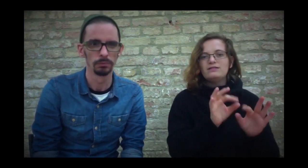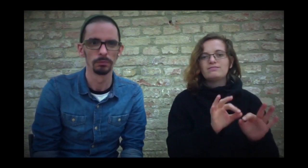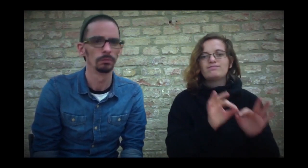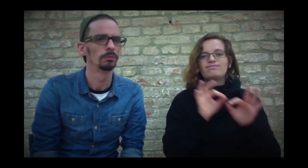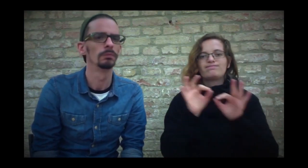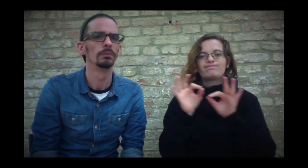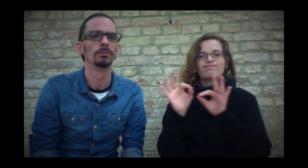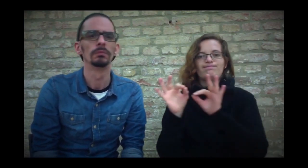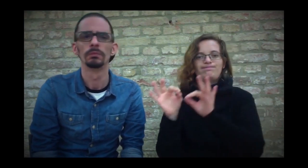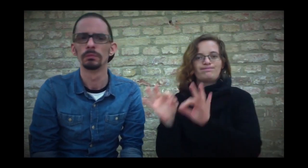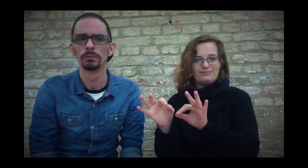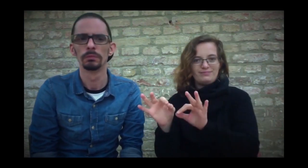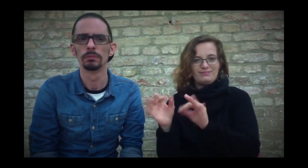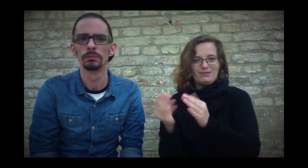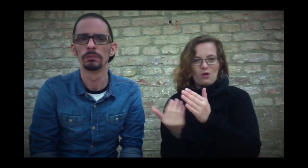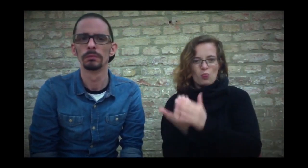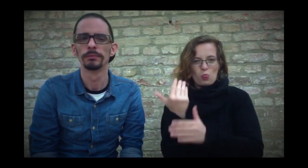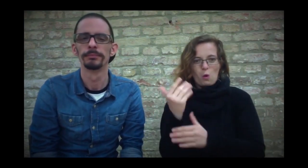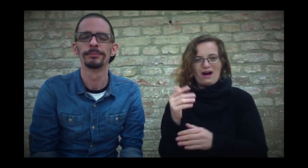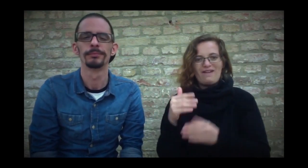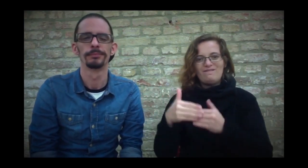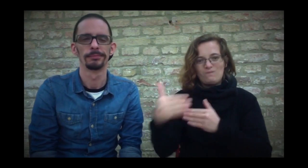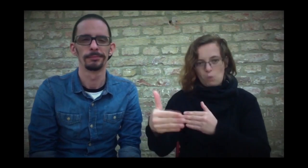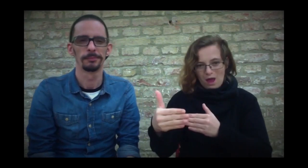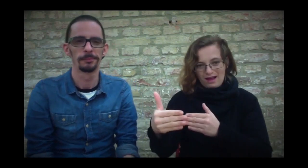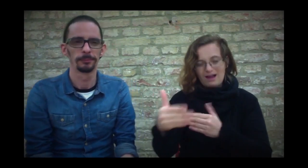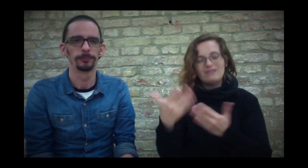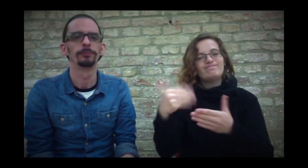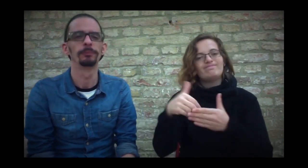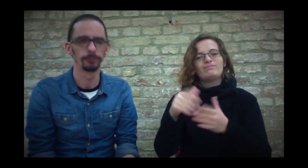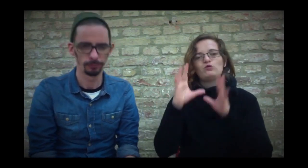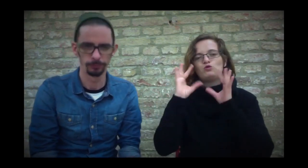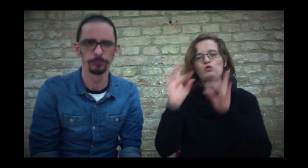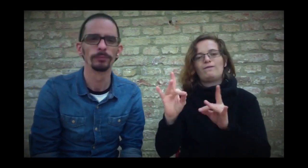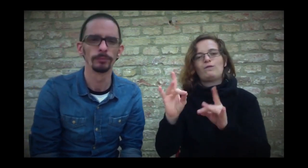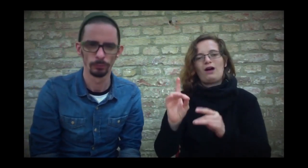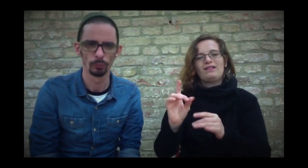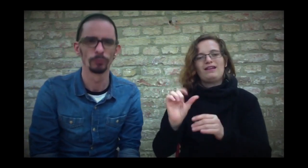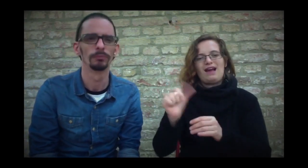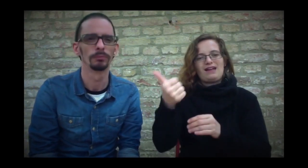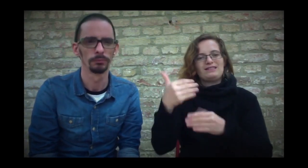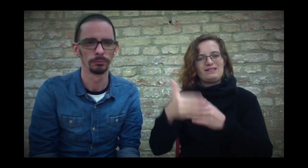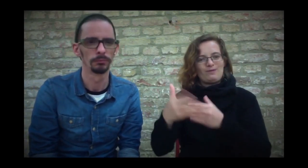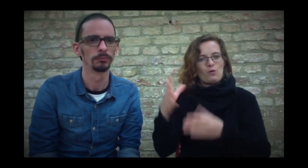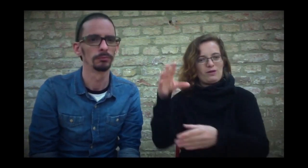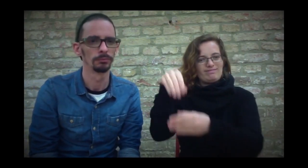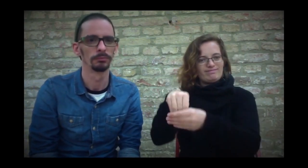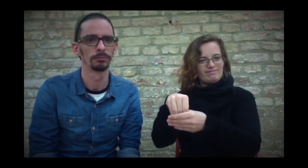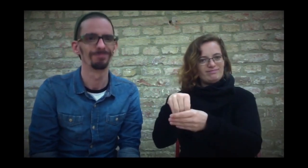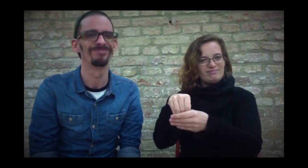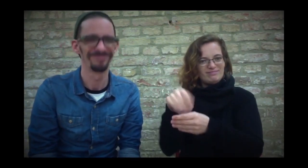they've processed the storyline in the first episode of the new version of CHARMED. which you can see in the old version of CHARMED.